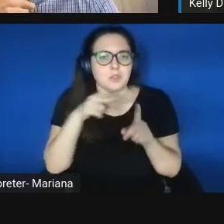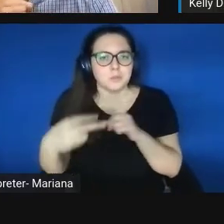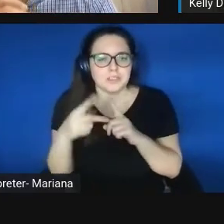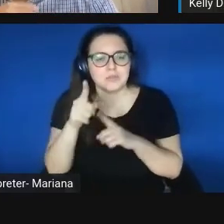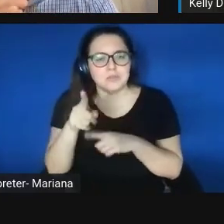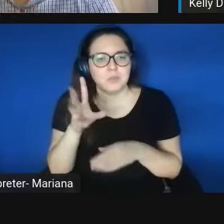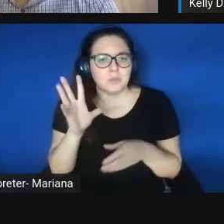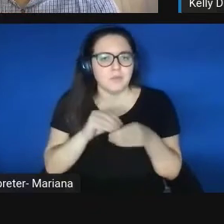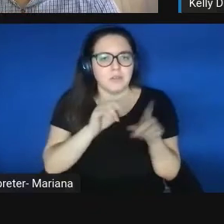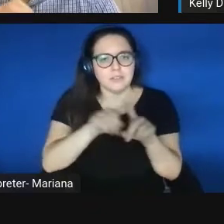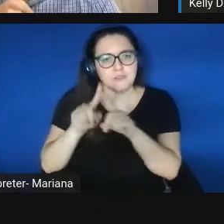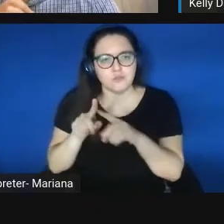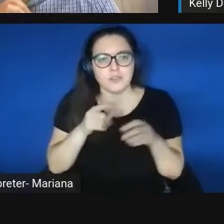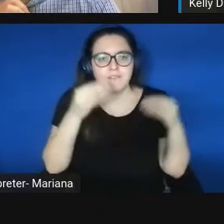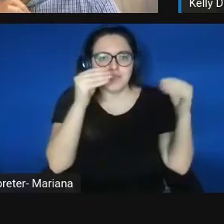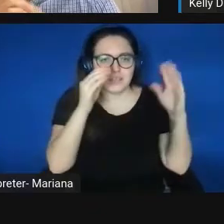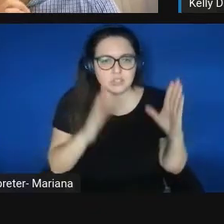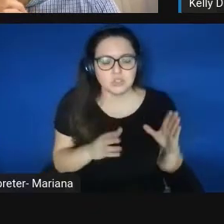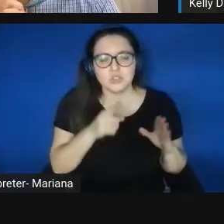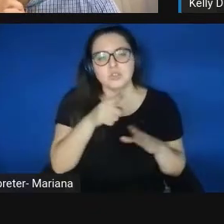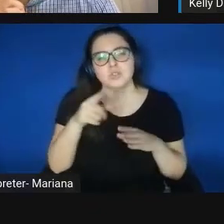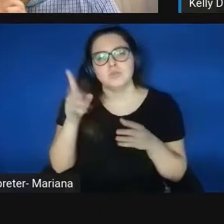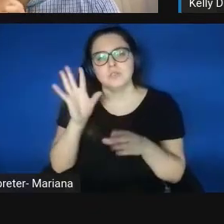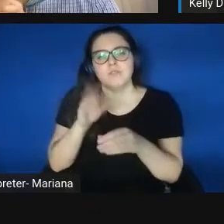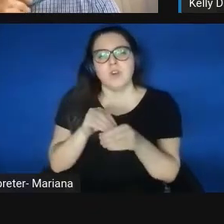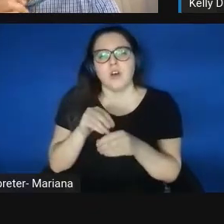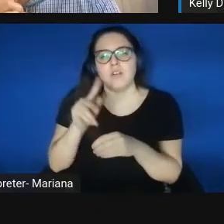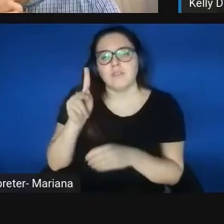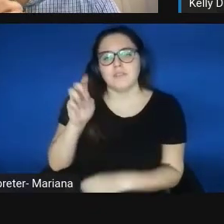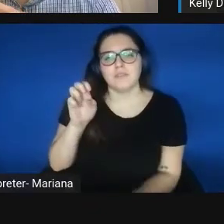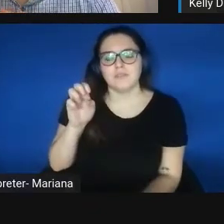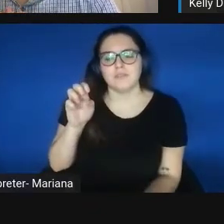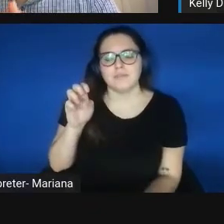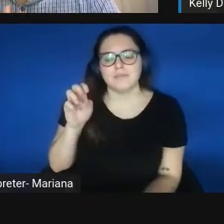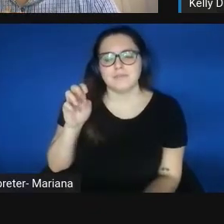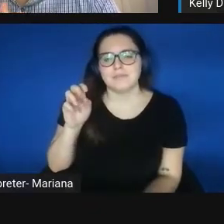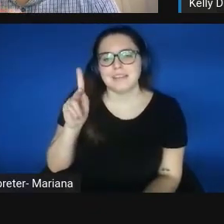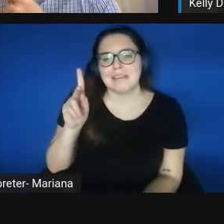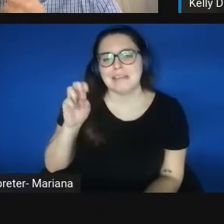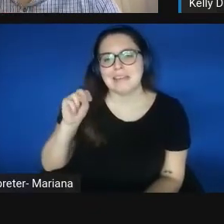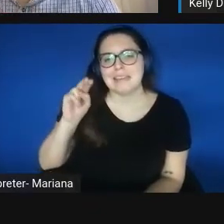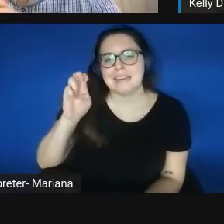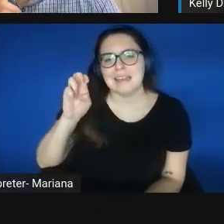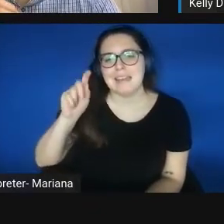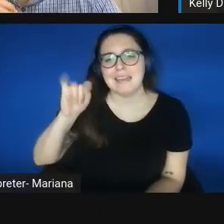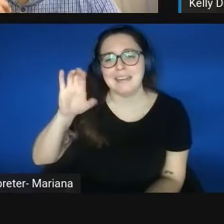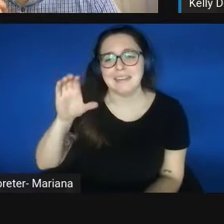you are involved with KYNETIC hub, and so you are involved with a lot of technical colleges there.